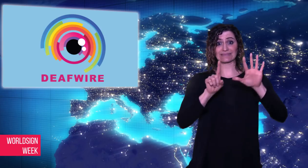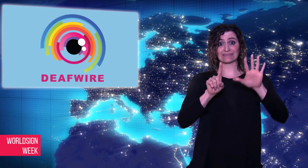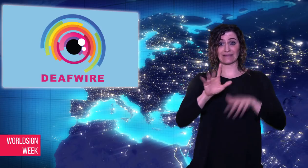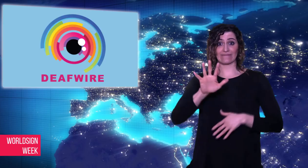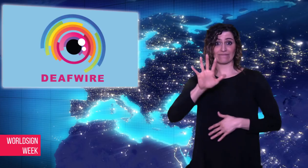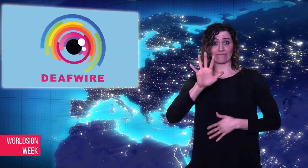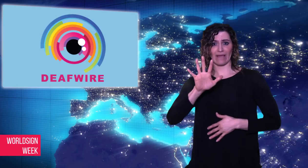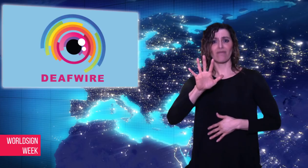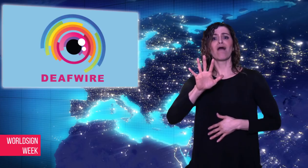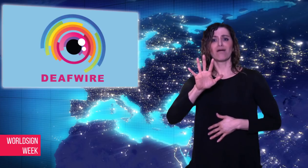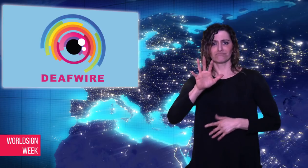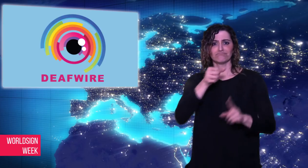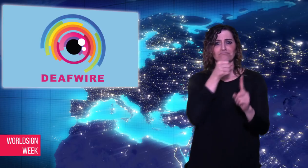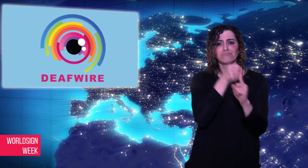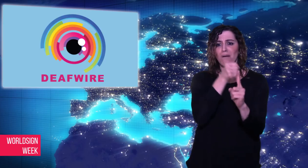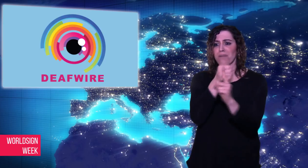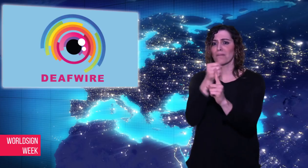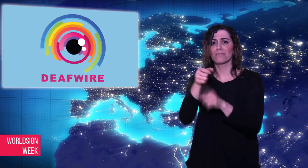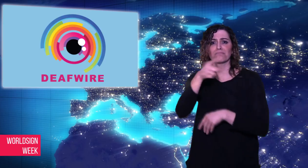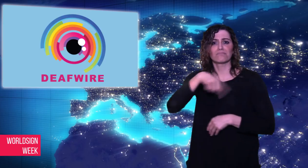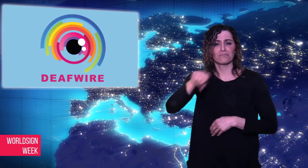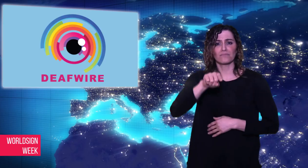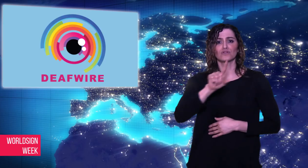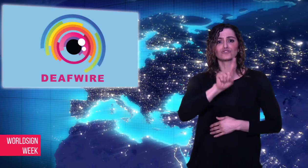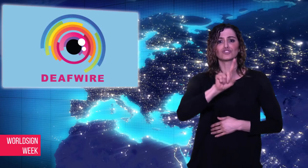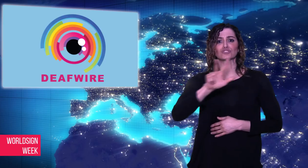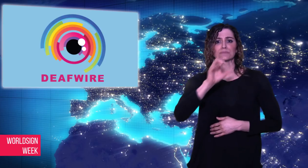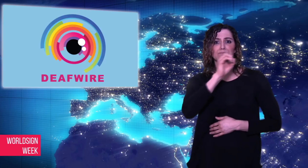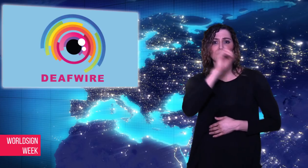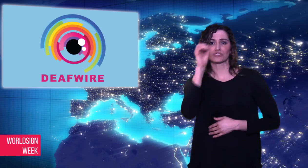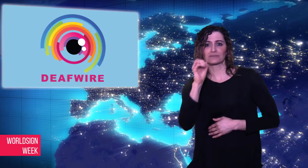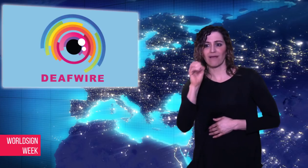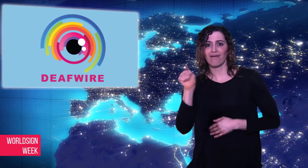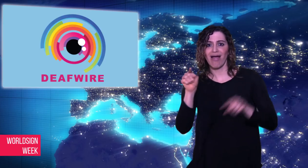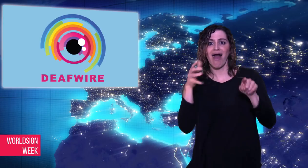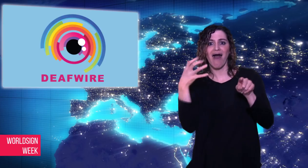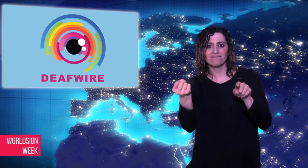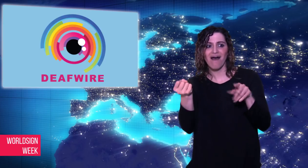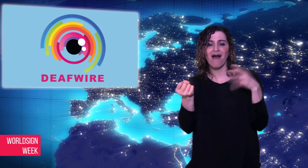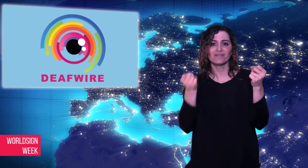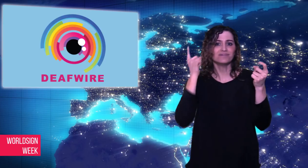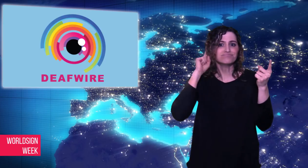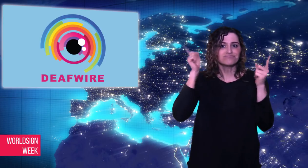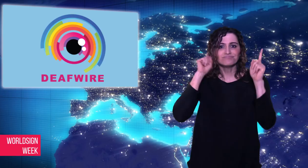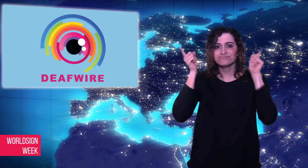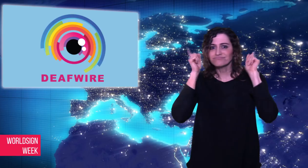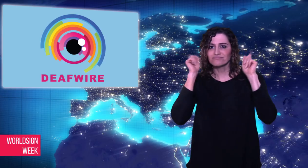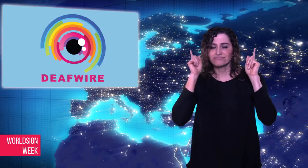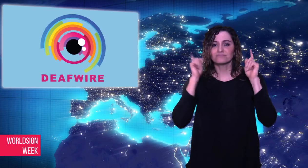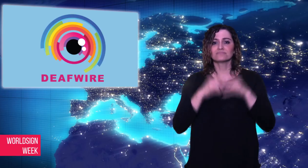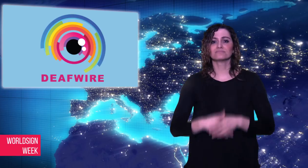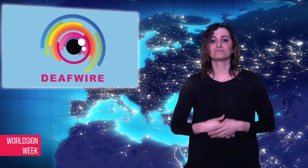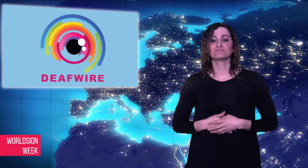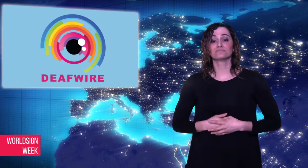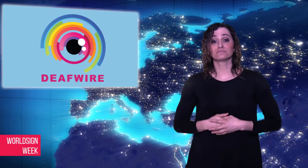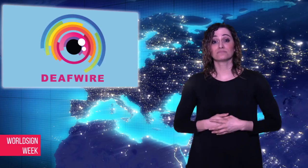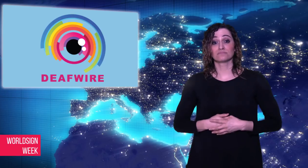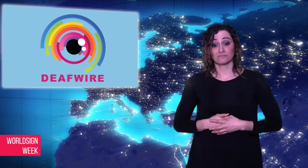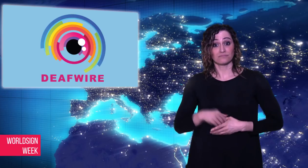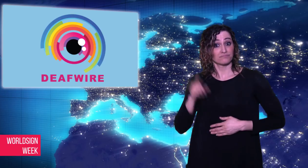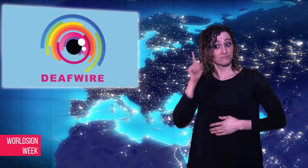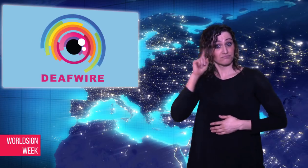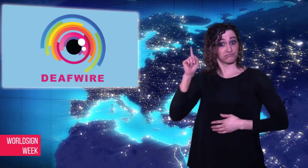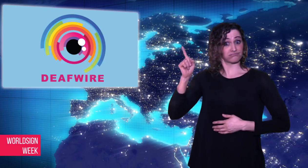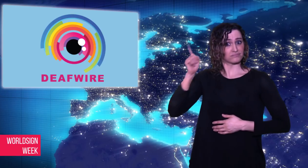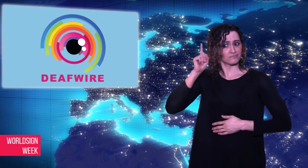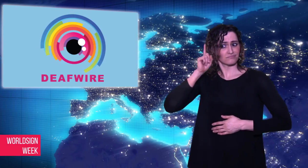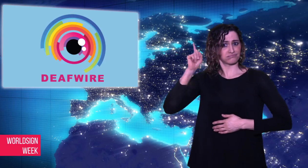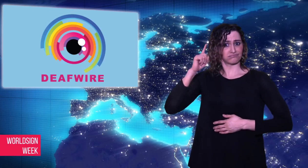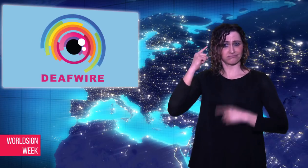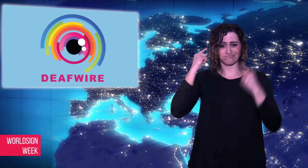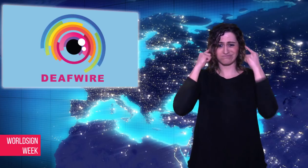and concentration. There is no cure for